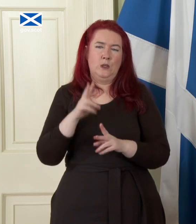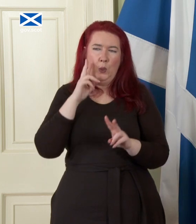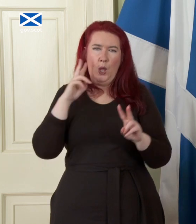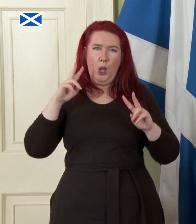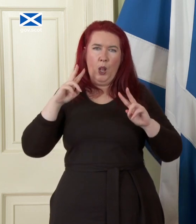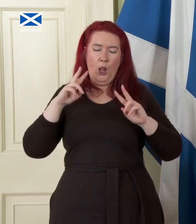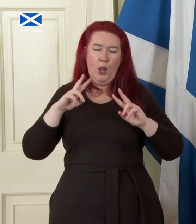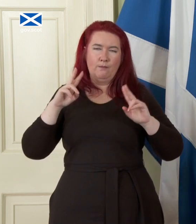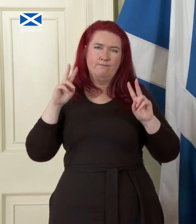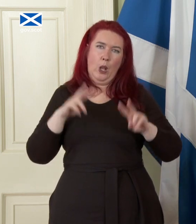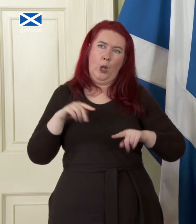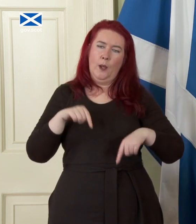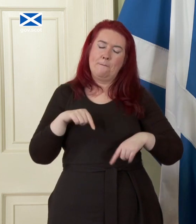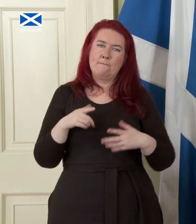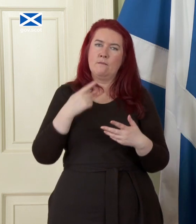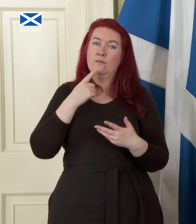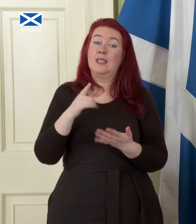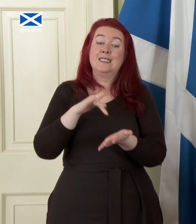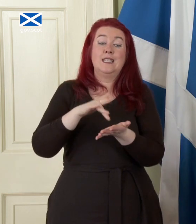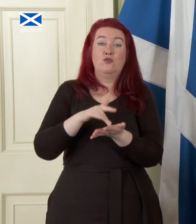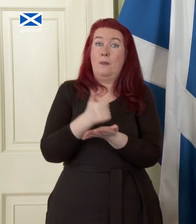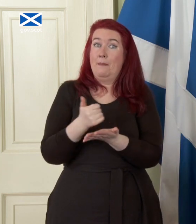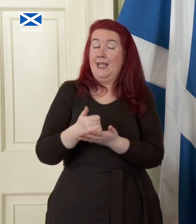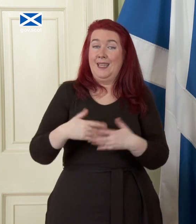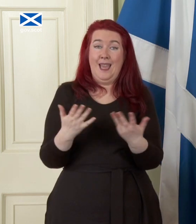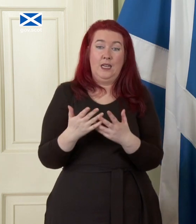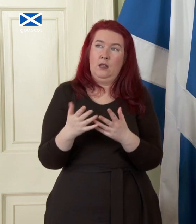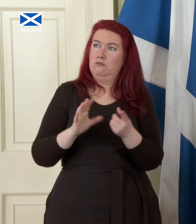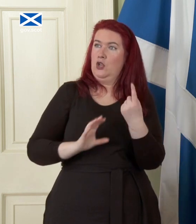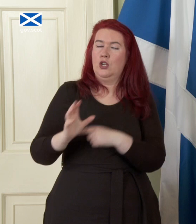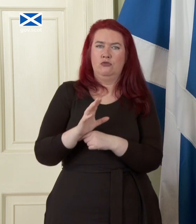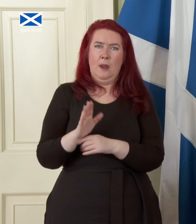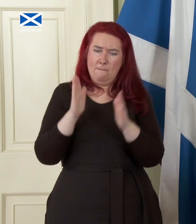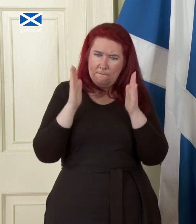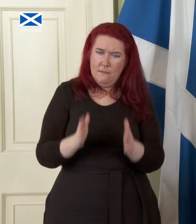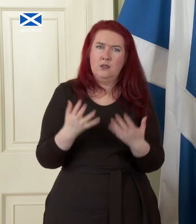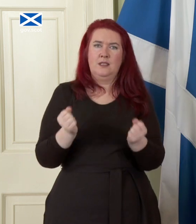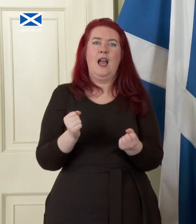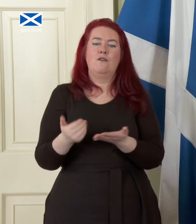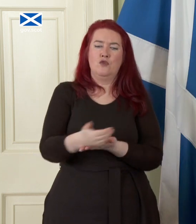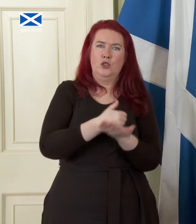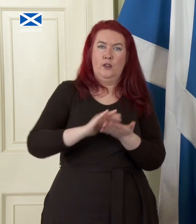say that a Central Bank in any country would need reserves for the totality of the the value of its